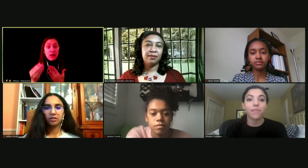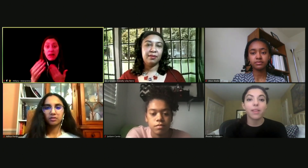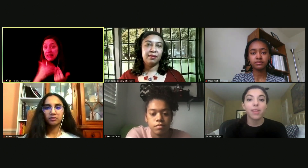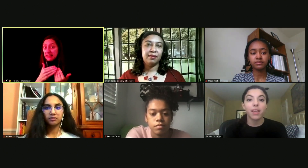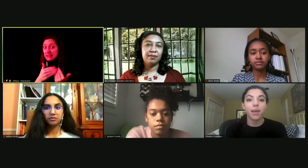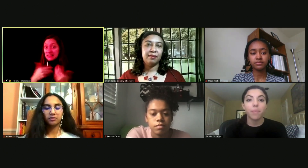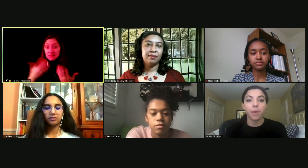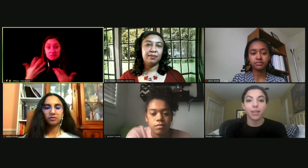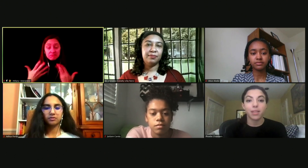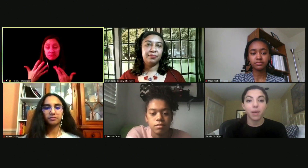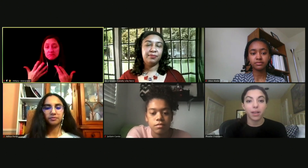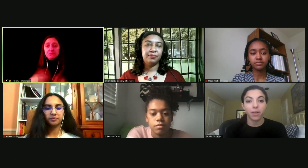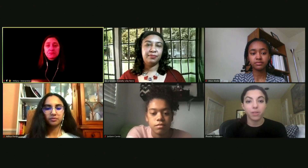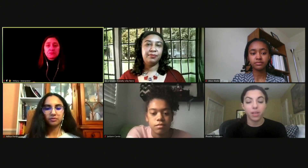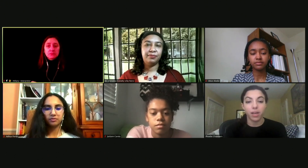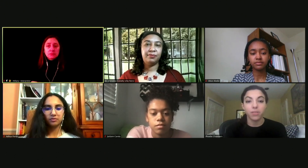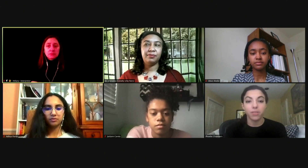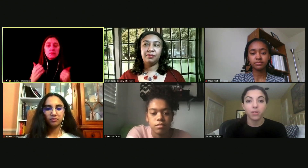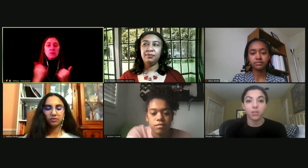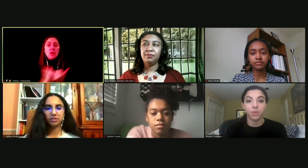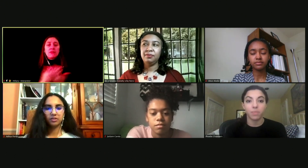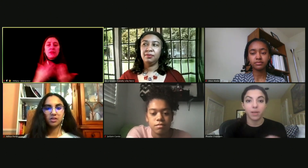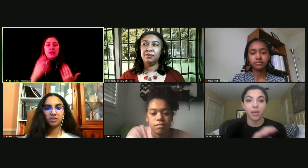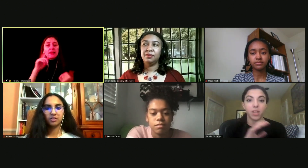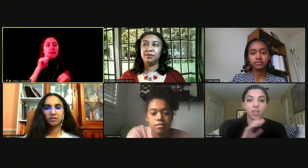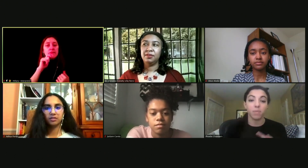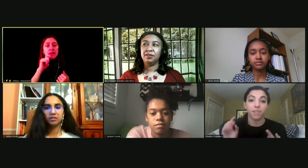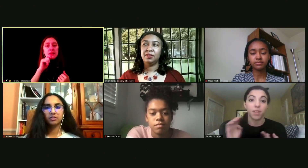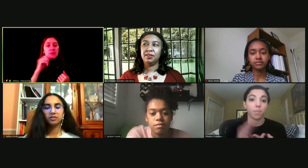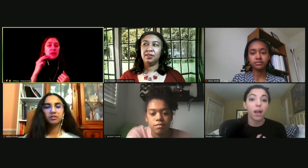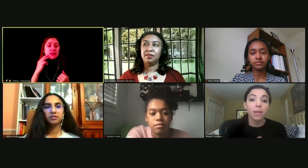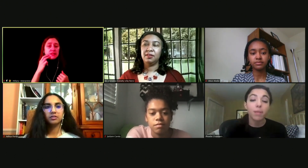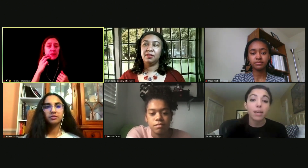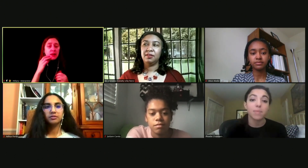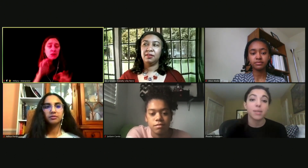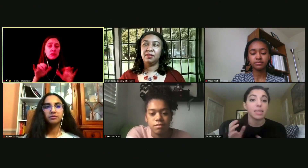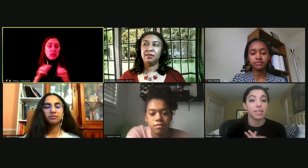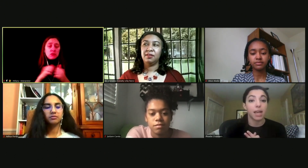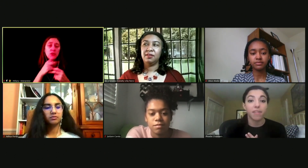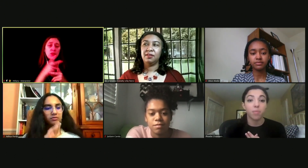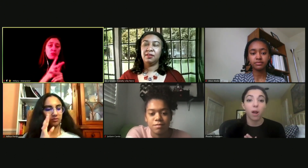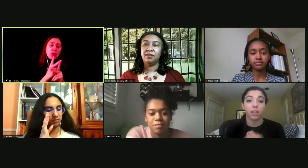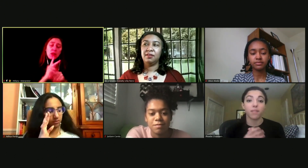EVERYTHING THAT TOBACCO DOES IN TERMS OF THE PRODUCT PLACEMENTS IN THE DESIGN AND FLAVORS,